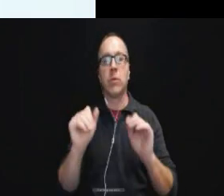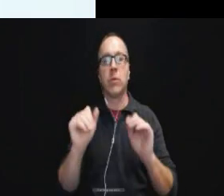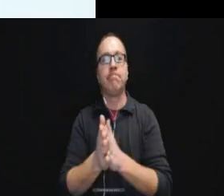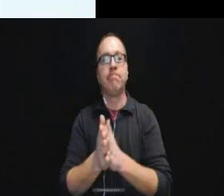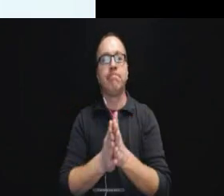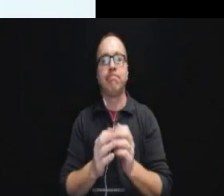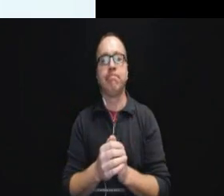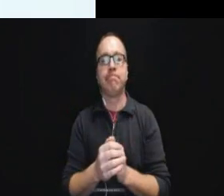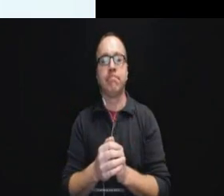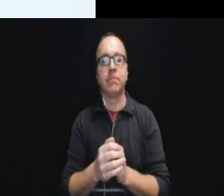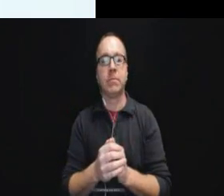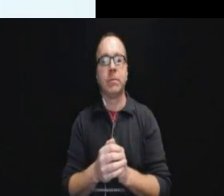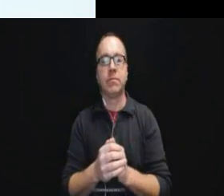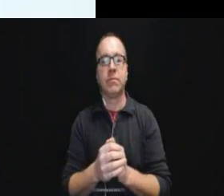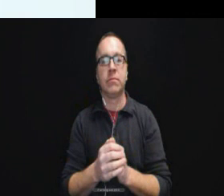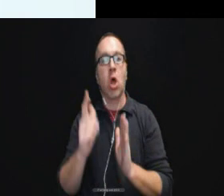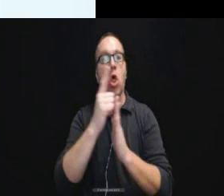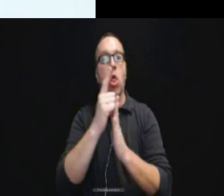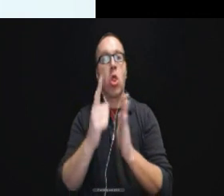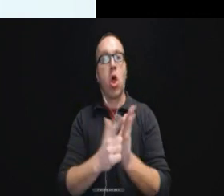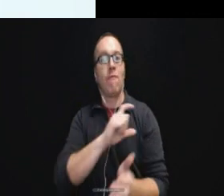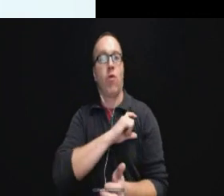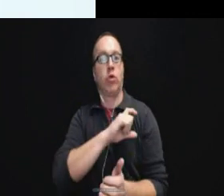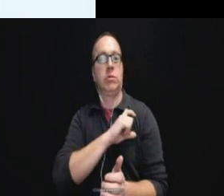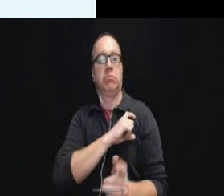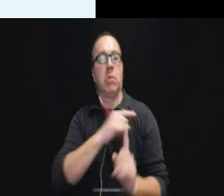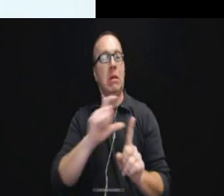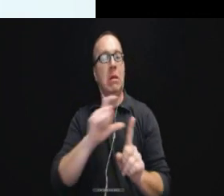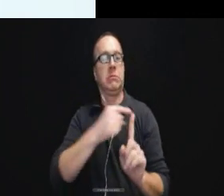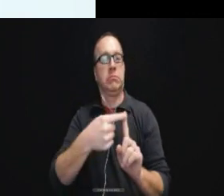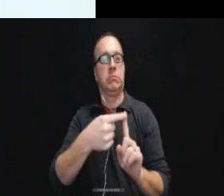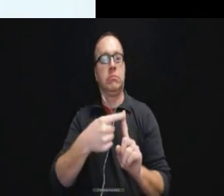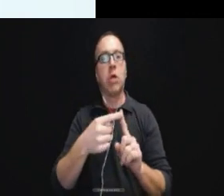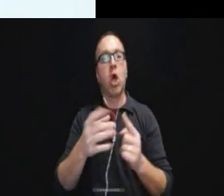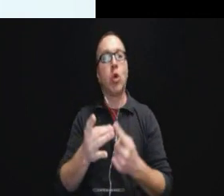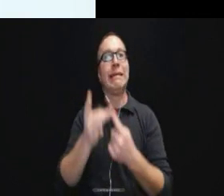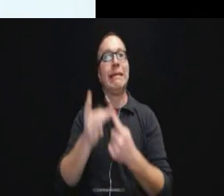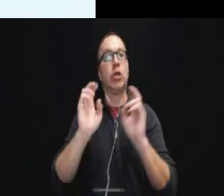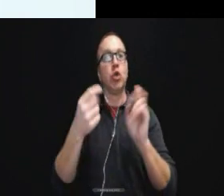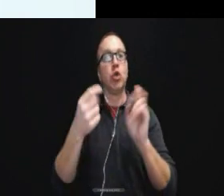Okay. Great. So the law enforcement poses some pretty interesting and unique issues because, you know, oftentimes